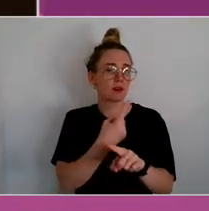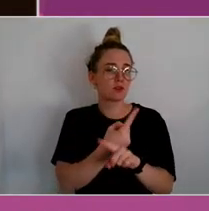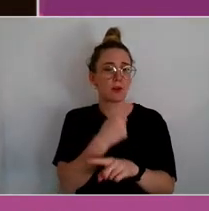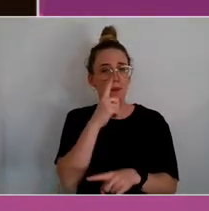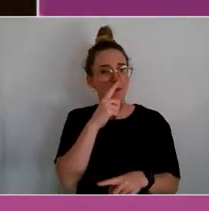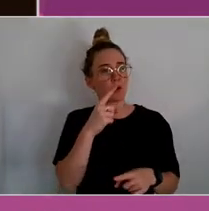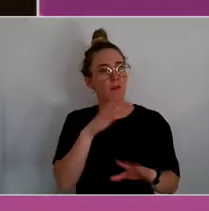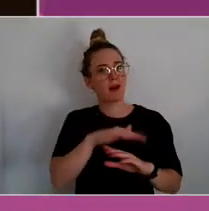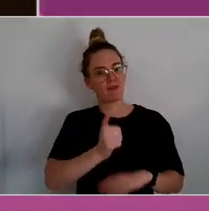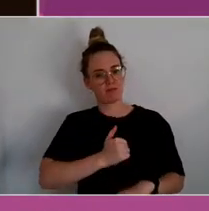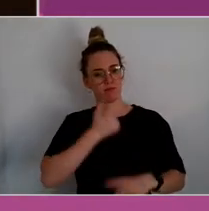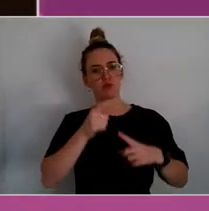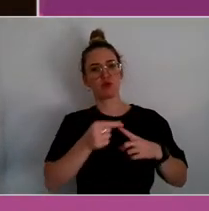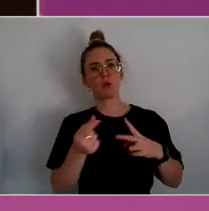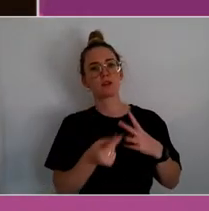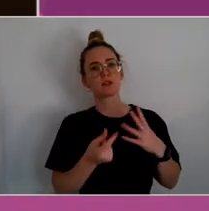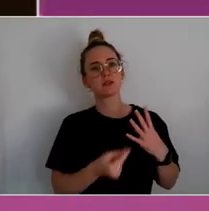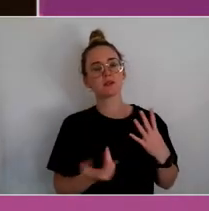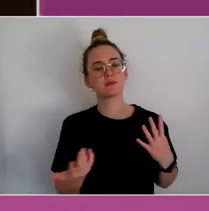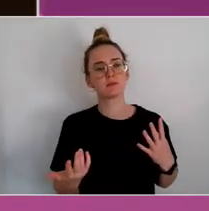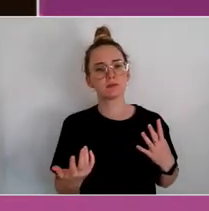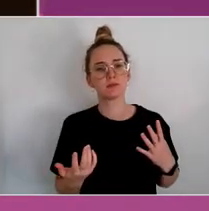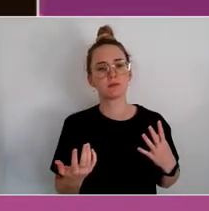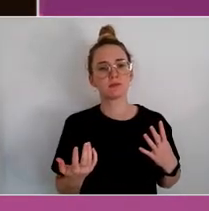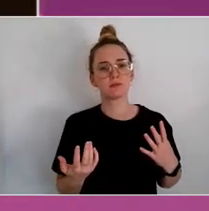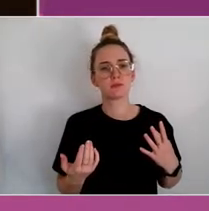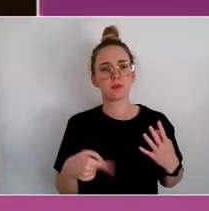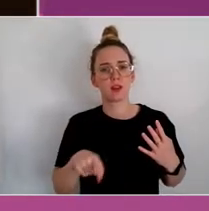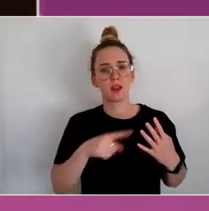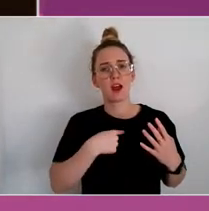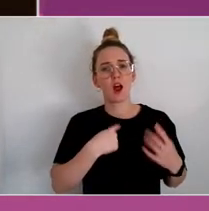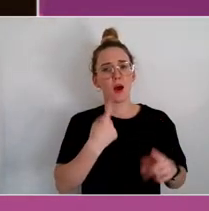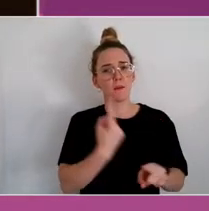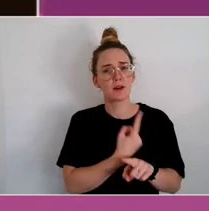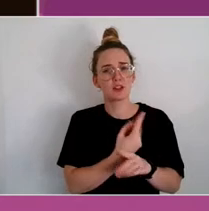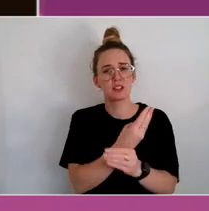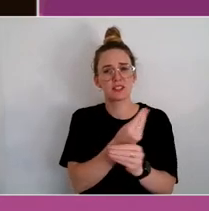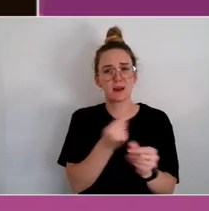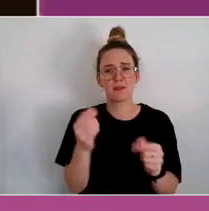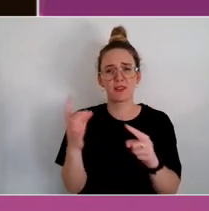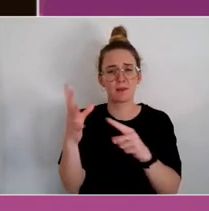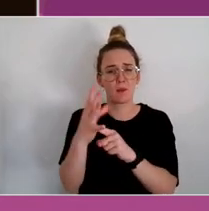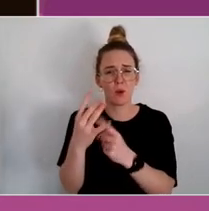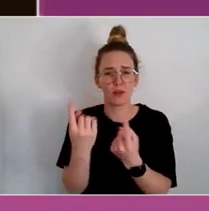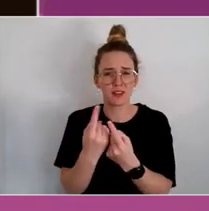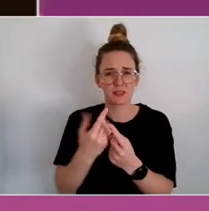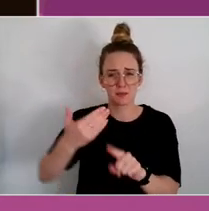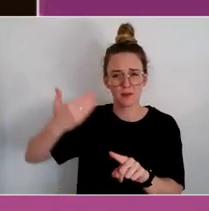And I think I mentioned some of the really important terms before, and I speak on behalf